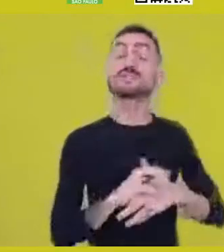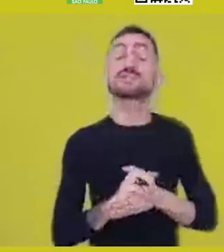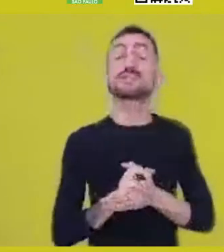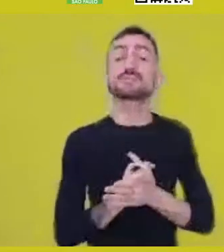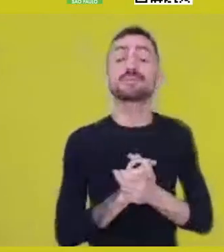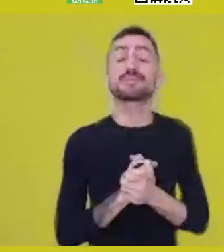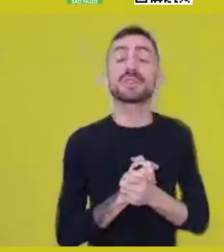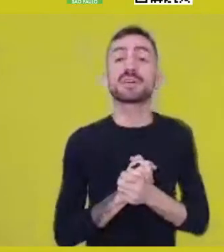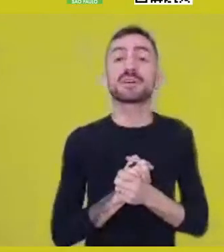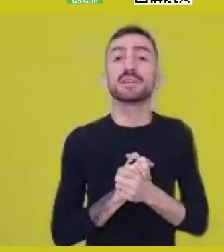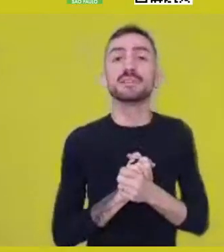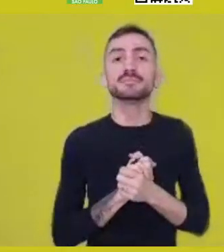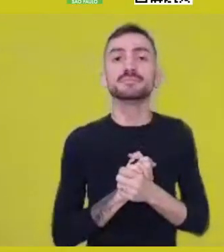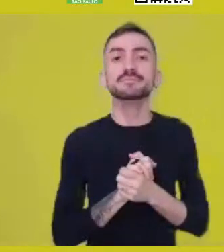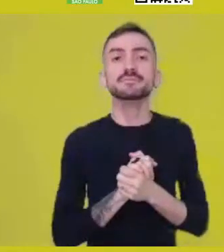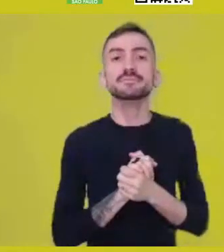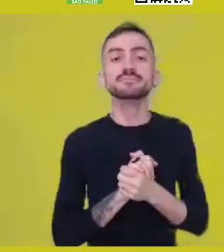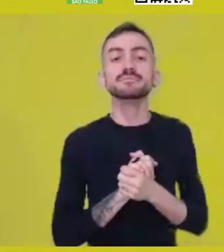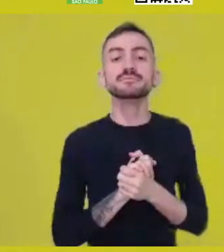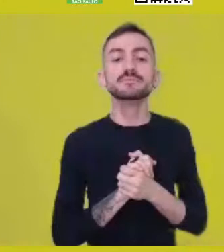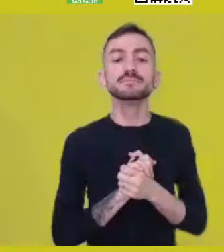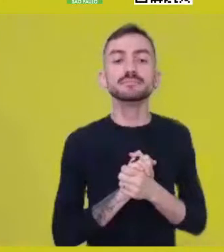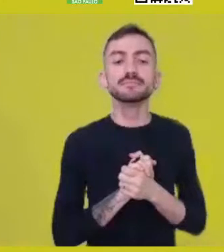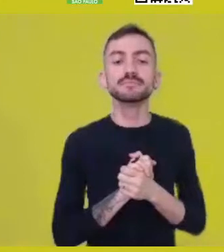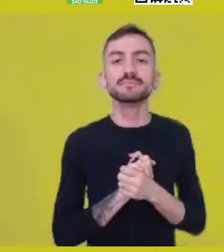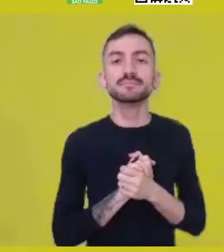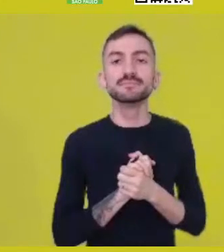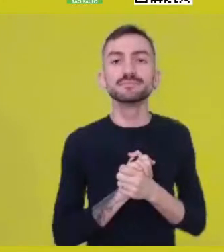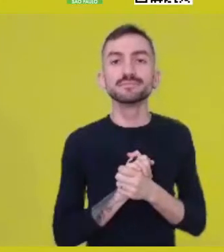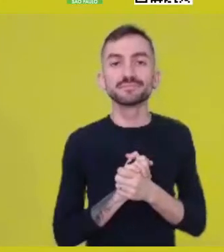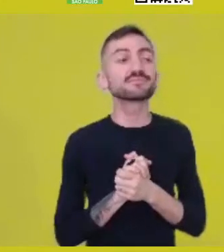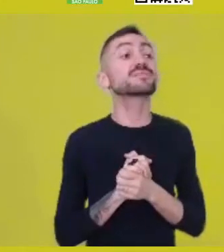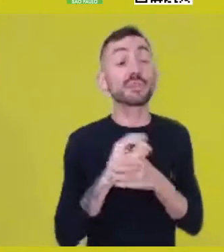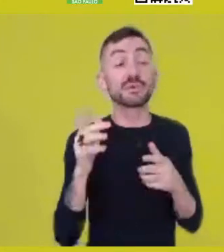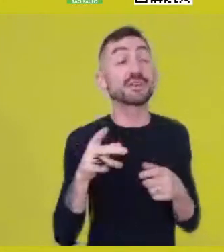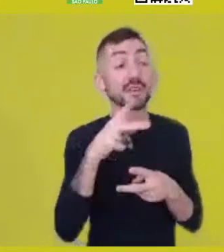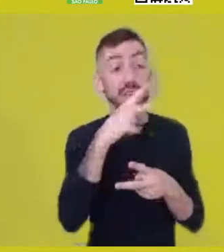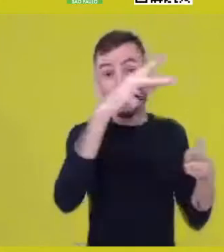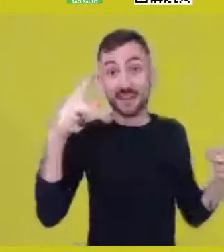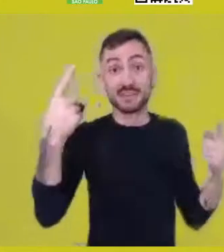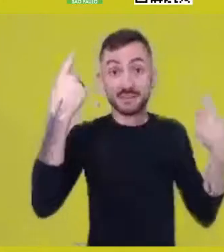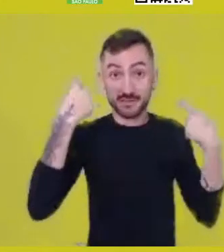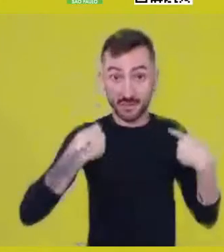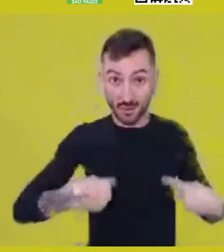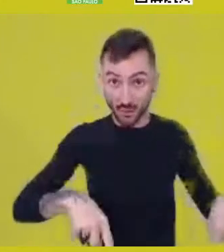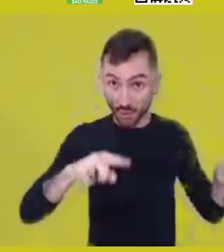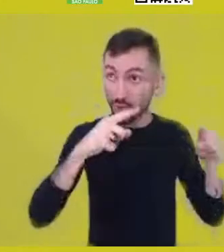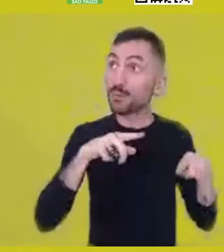of course, with the most different systemic dimensions,